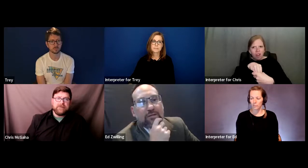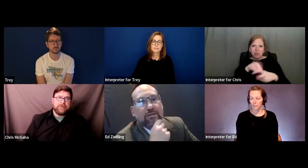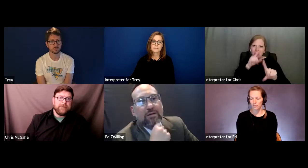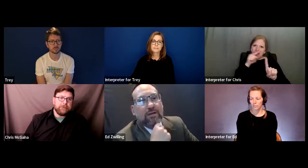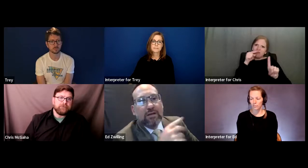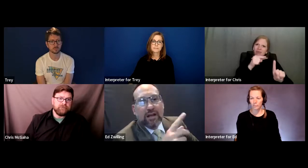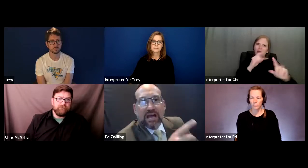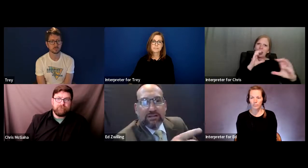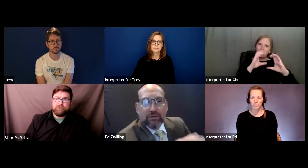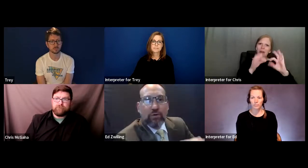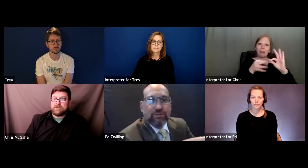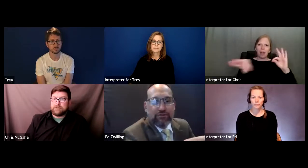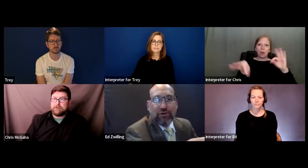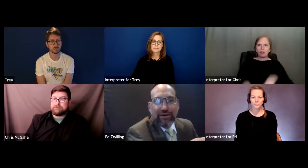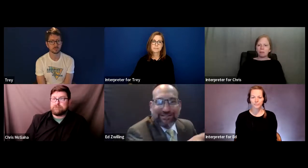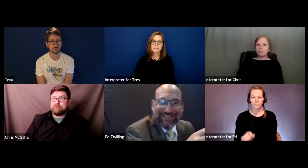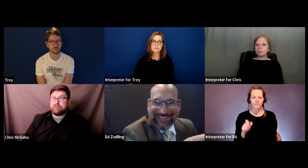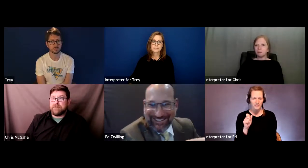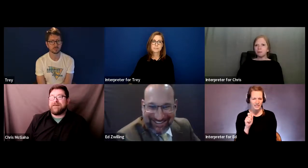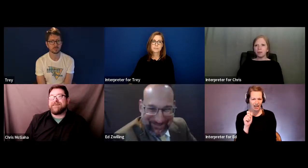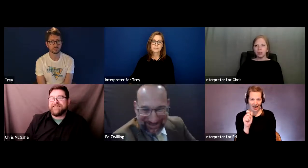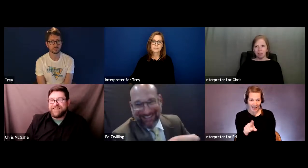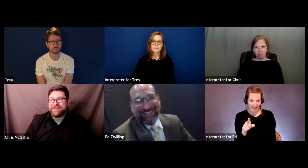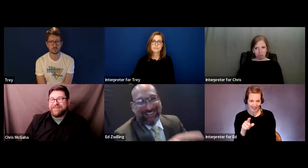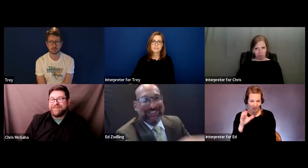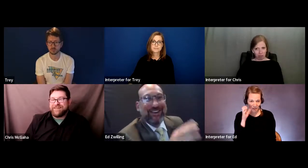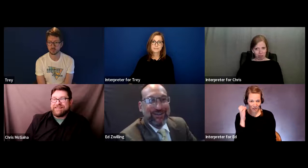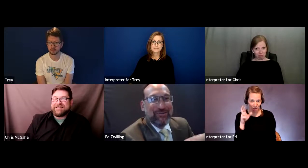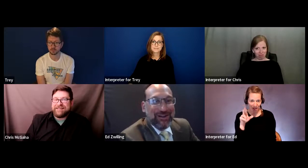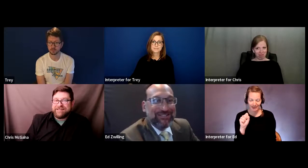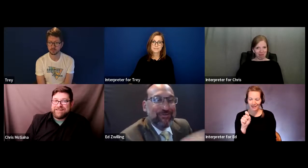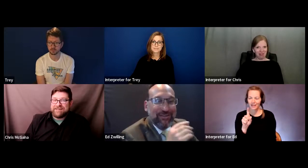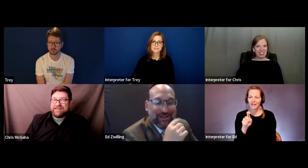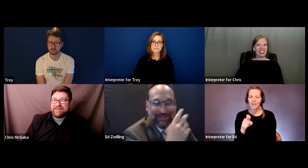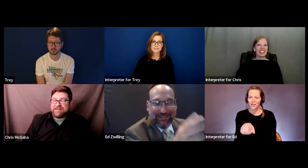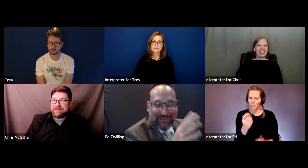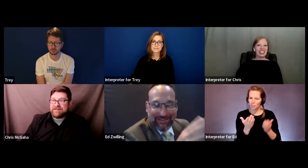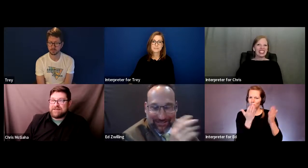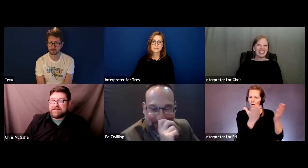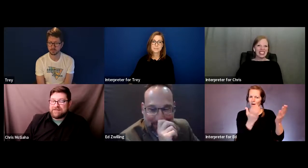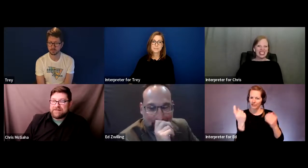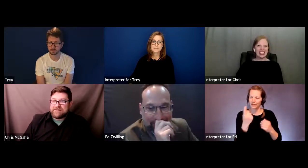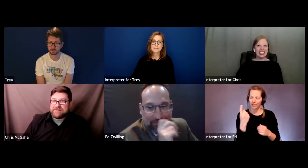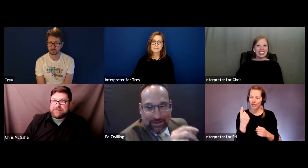Ed: Can I ask a question of Chris, because you raised something that just sparked something